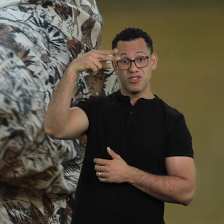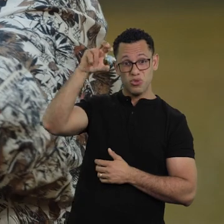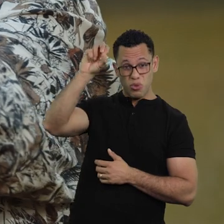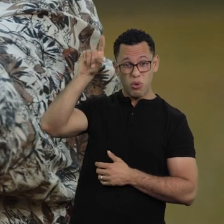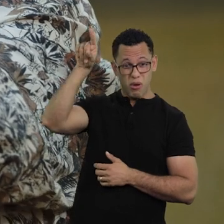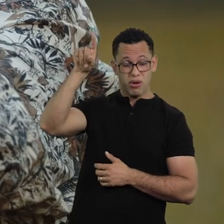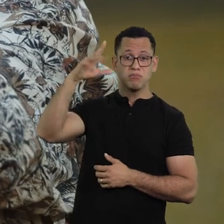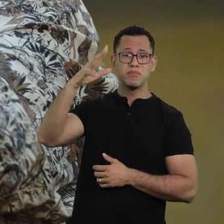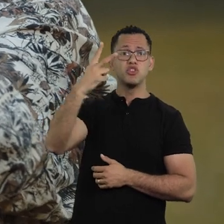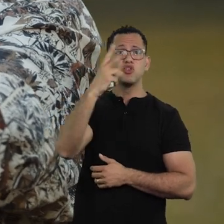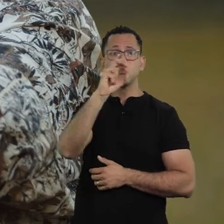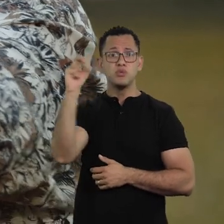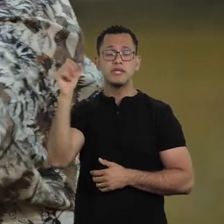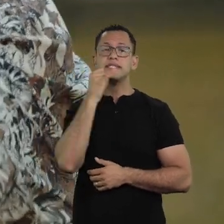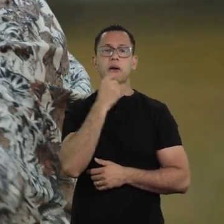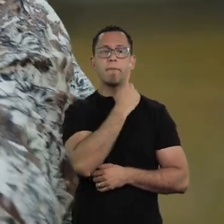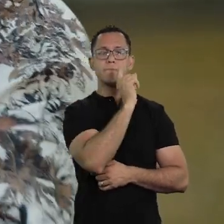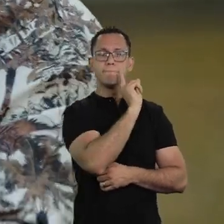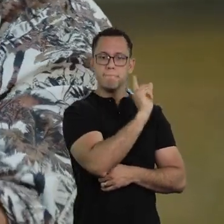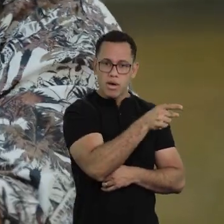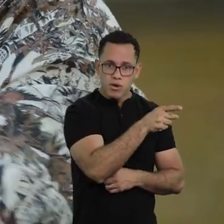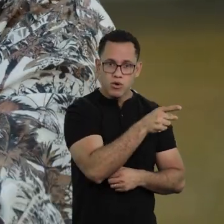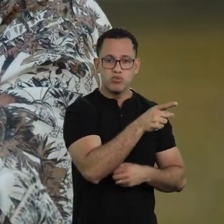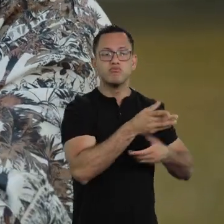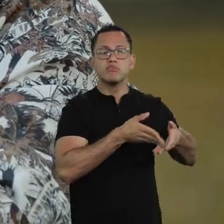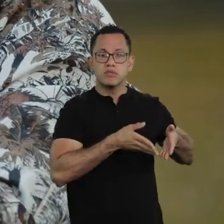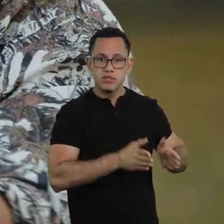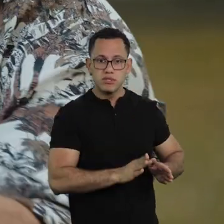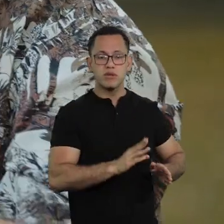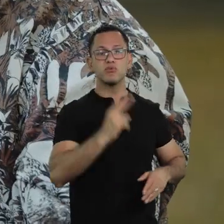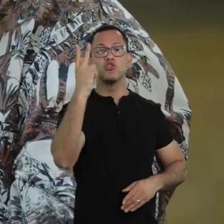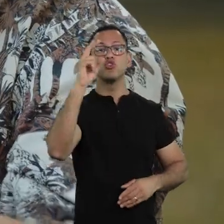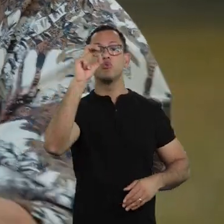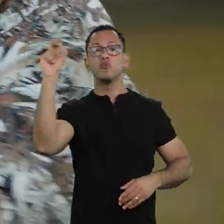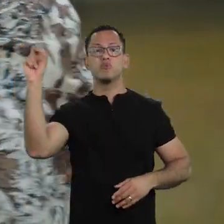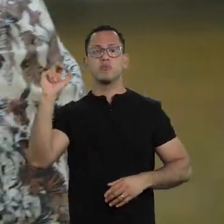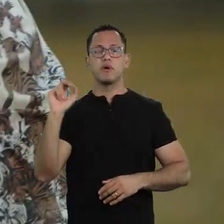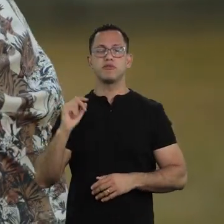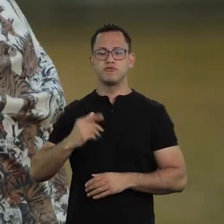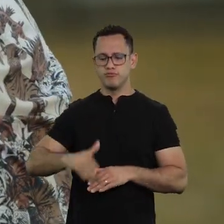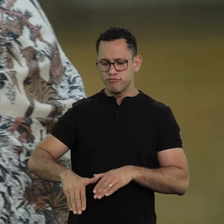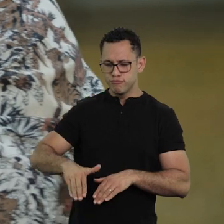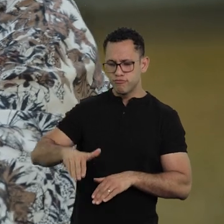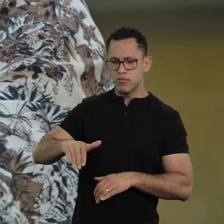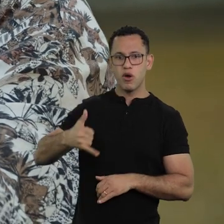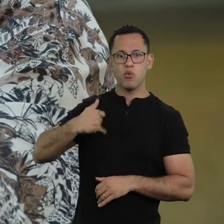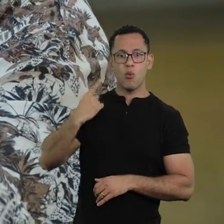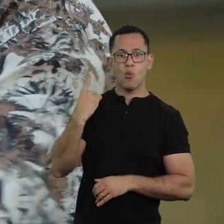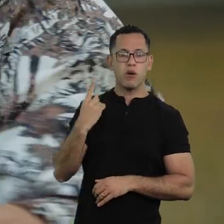in Sertão it was almost 200. Every thousand children born, 200 died when they were one year old. So,